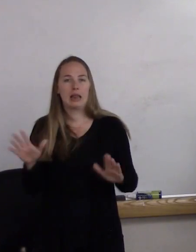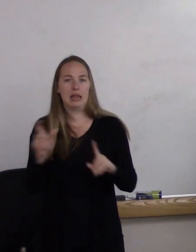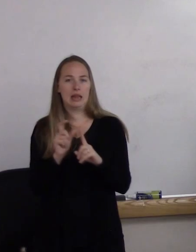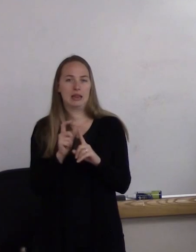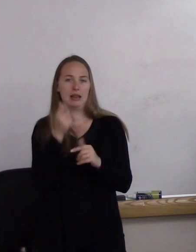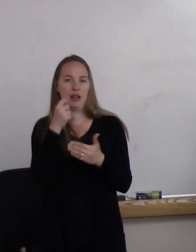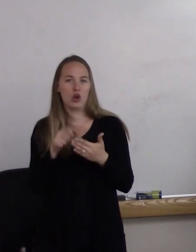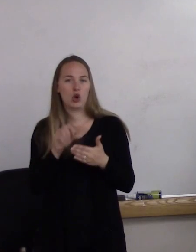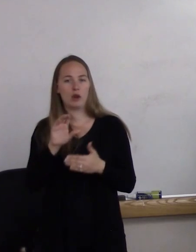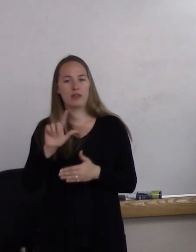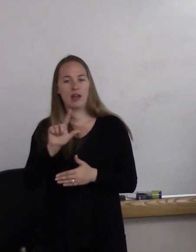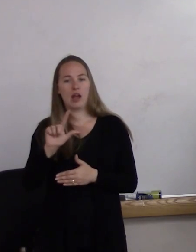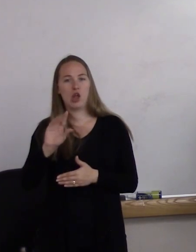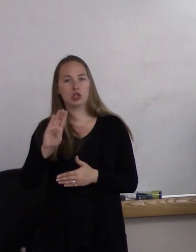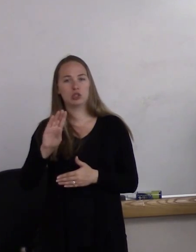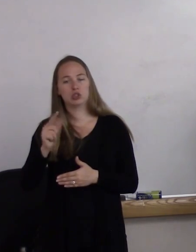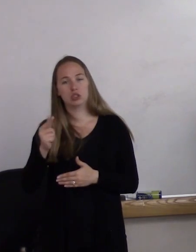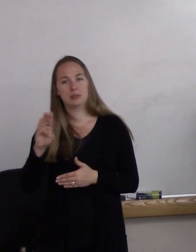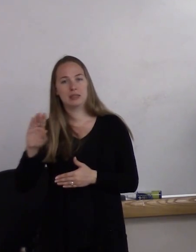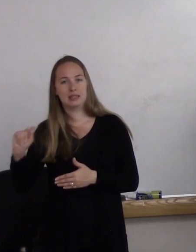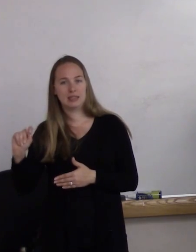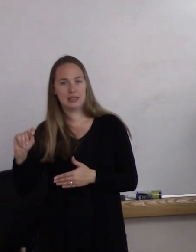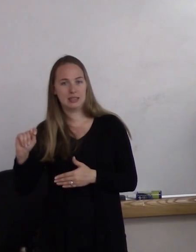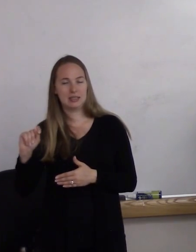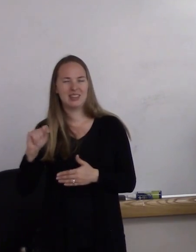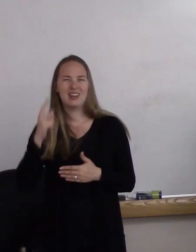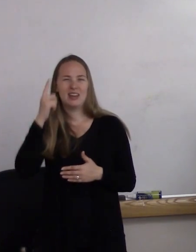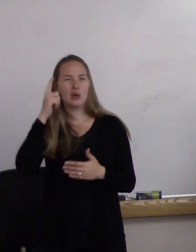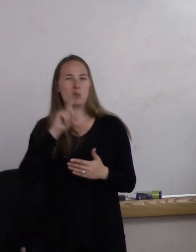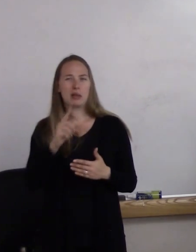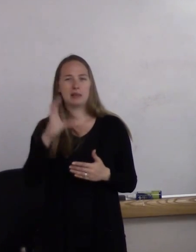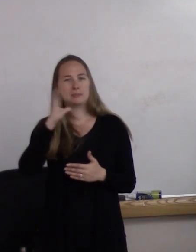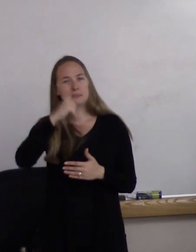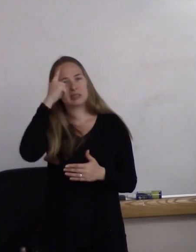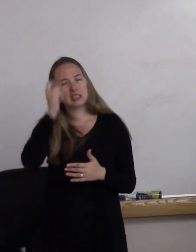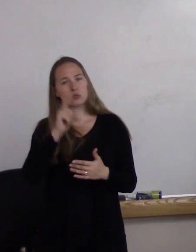which is kind of odd because they've done numerous research studies